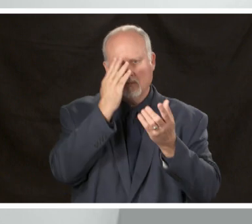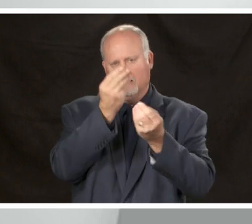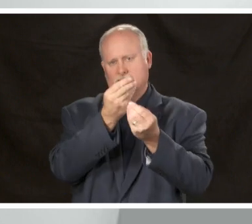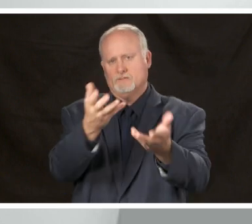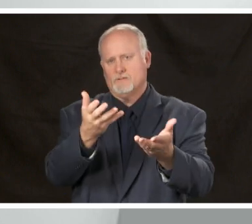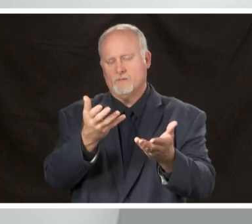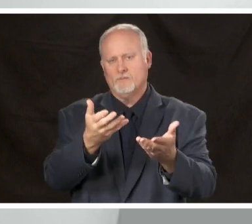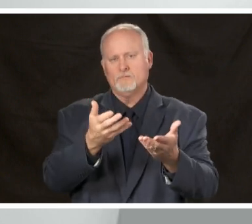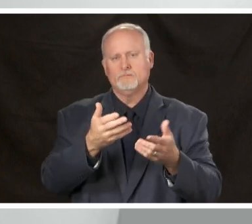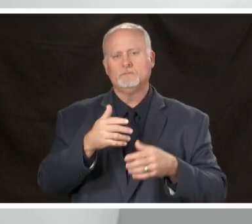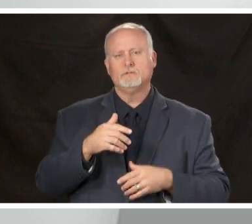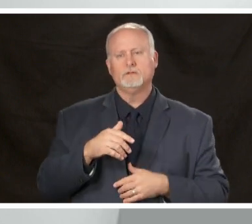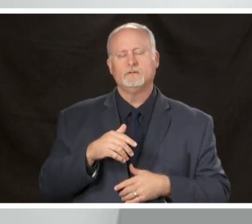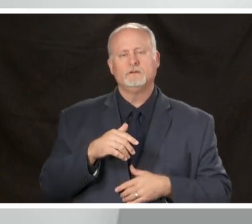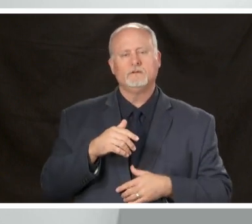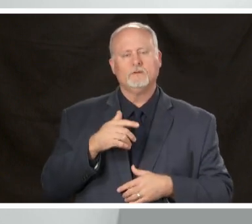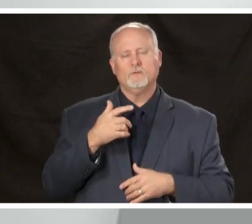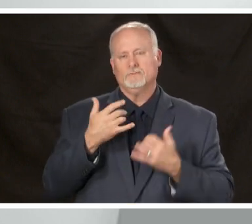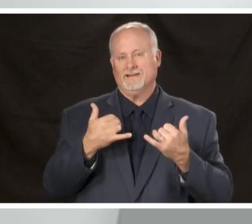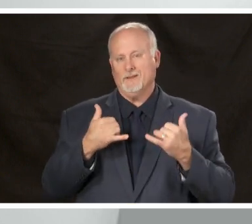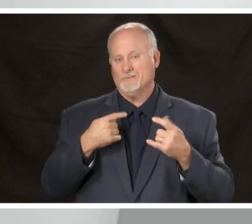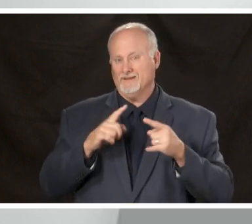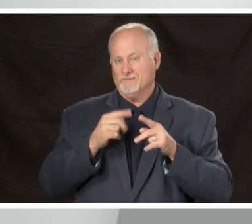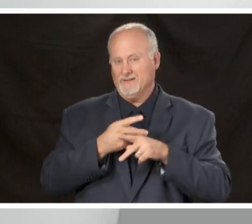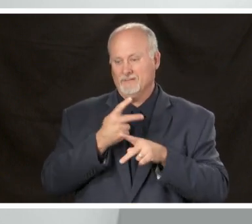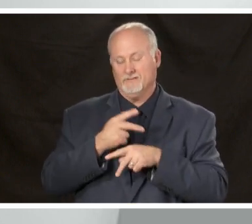the county level and we're looking at ways to share more information at a